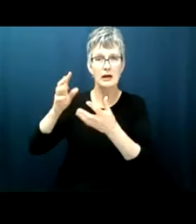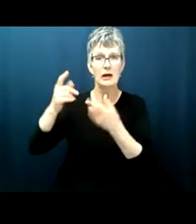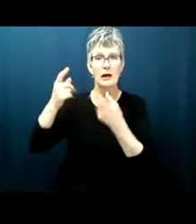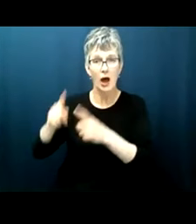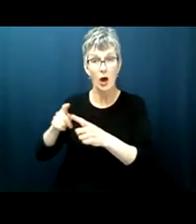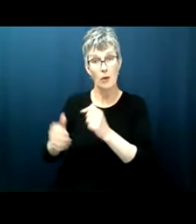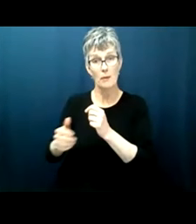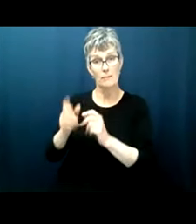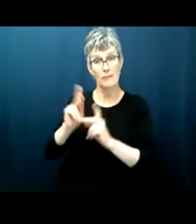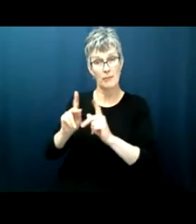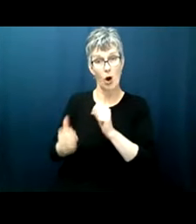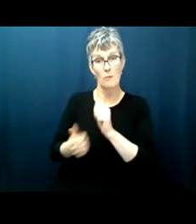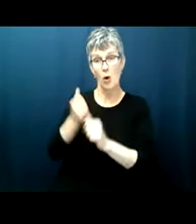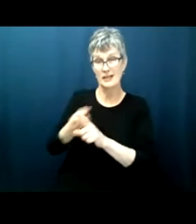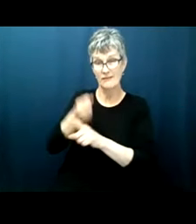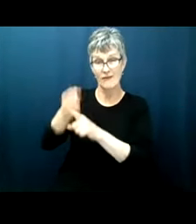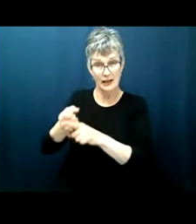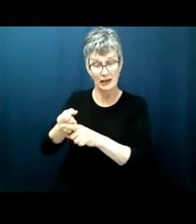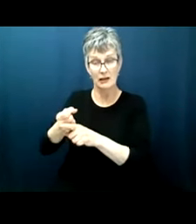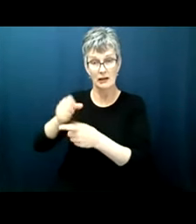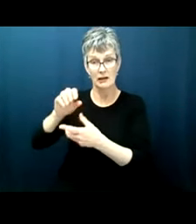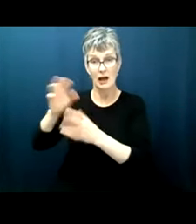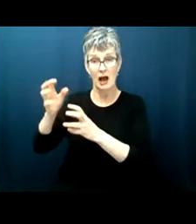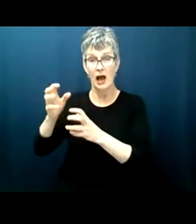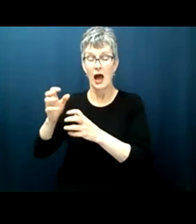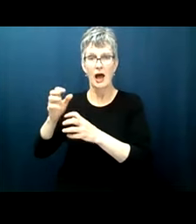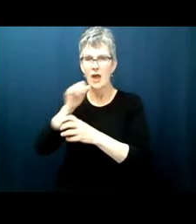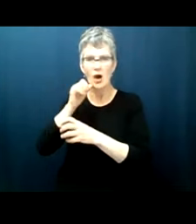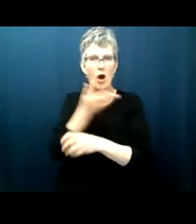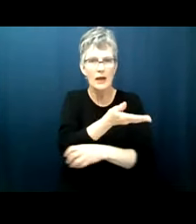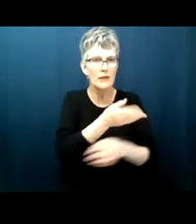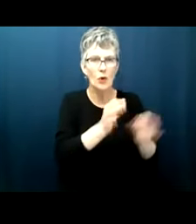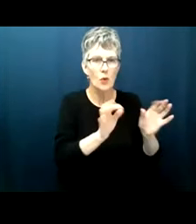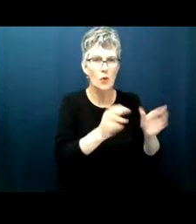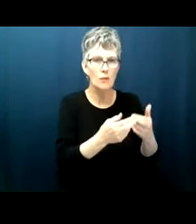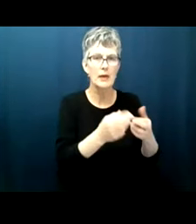cases aren't even in the room if it's an appellate case at the supreme court level uh so it seems